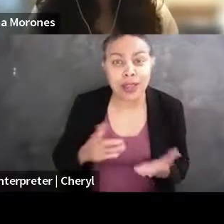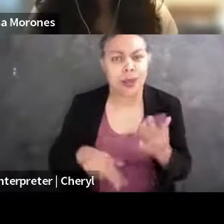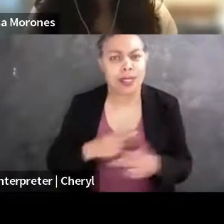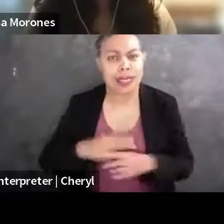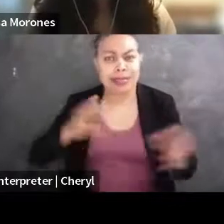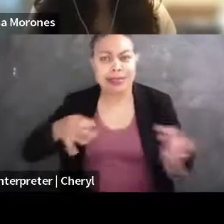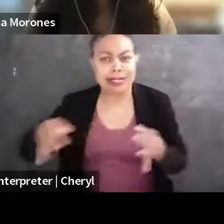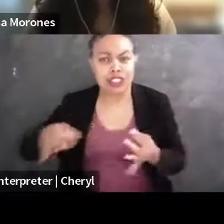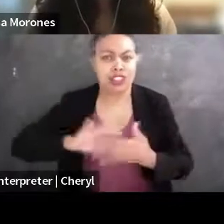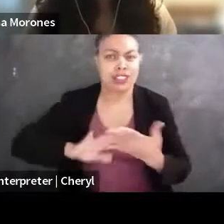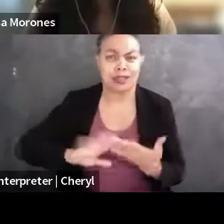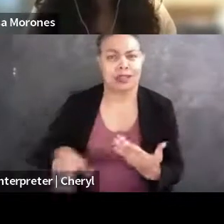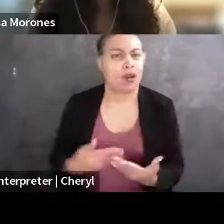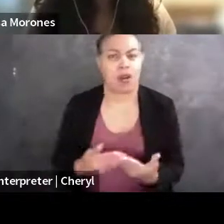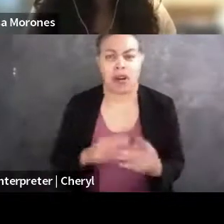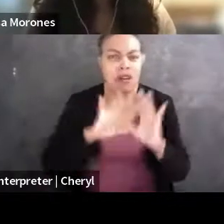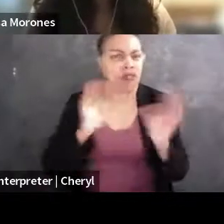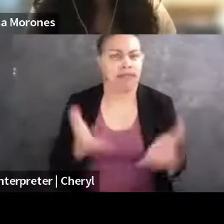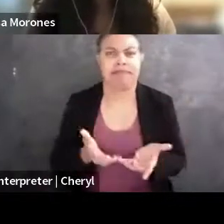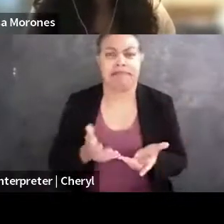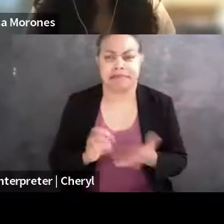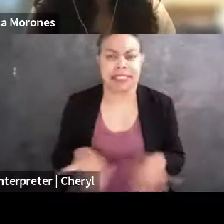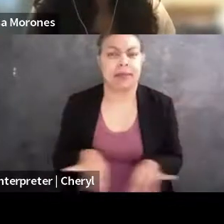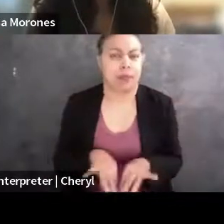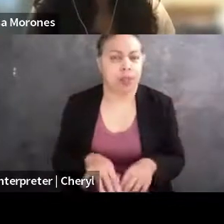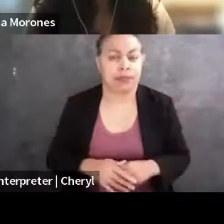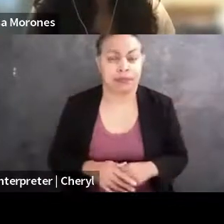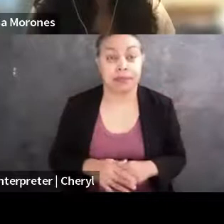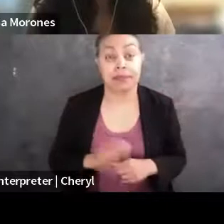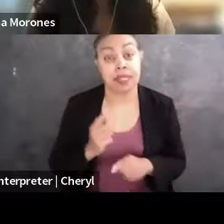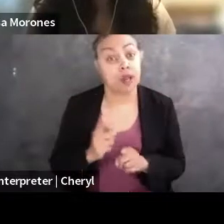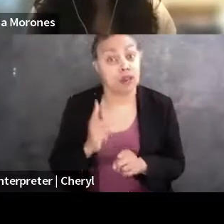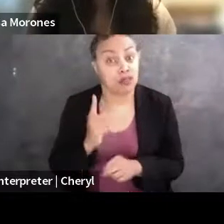And I think that's such a like important point to emphasize, and I think you're also 100% right that, you know,